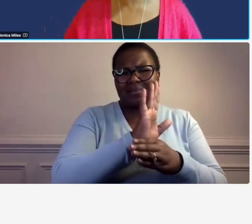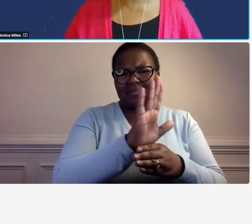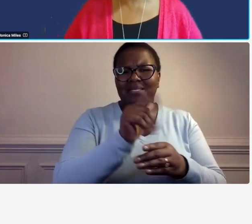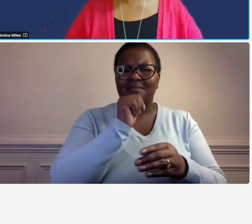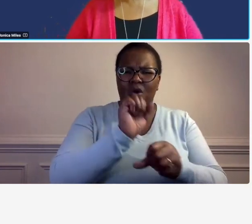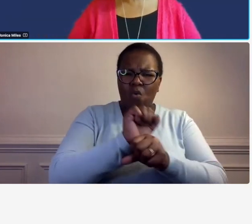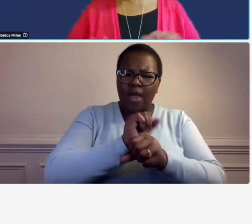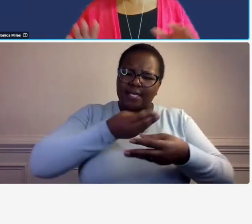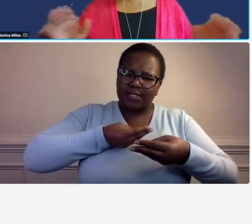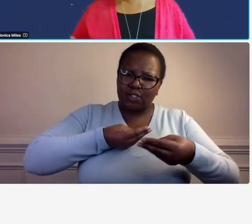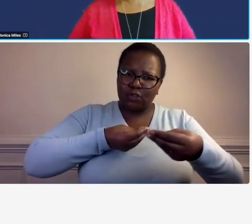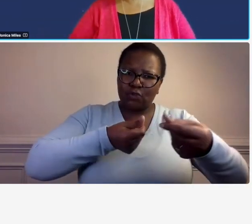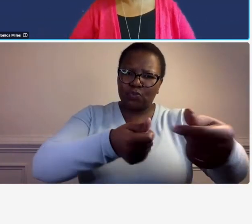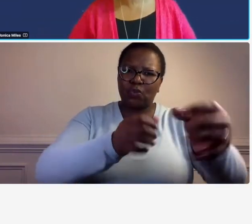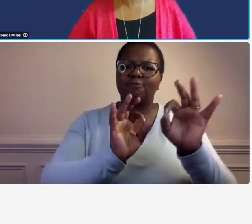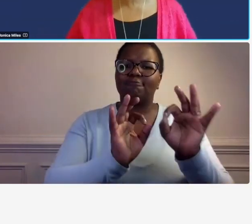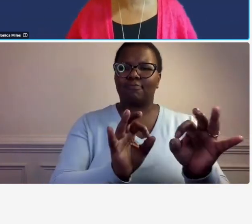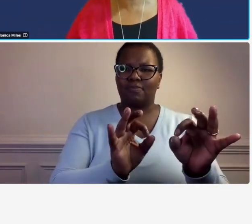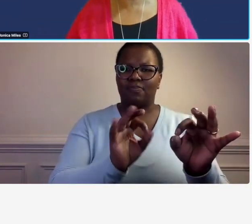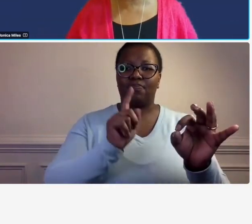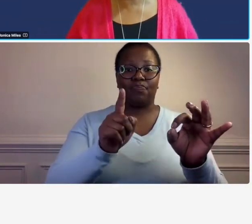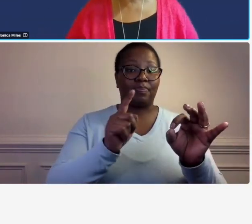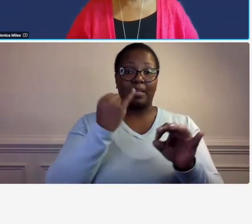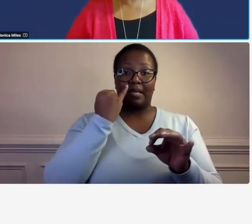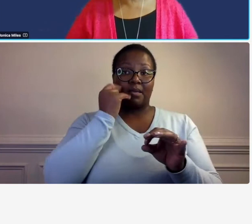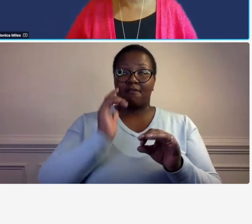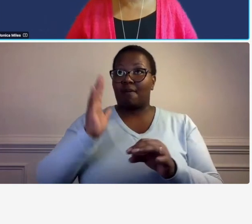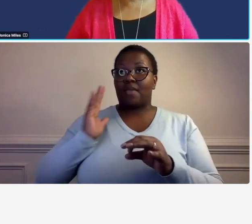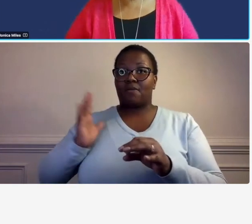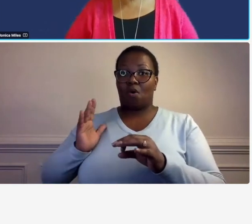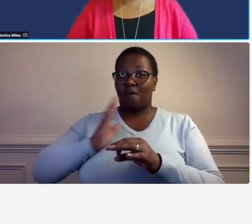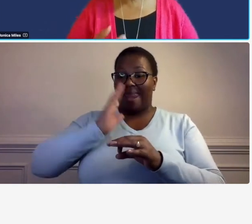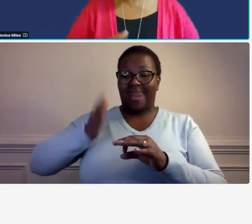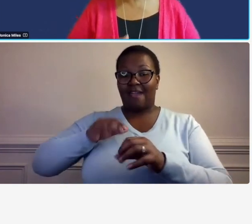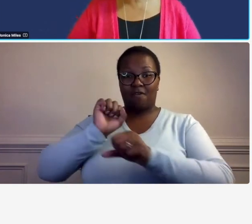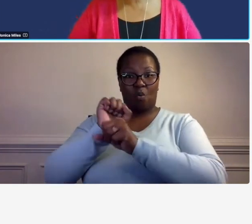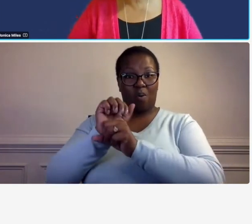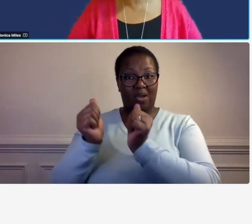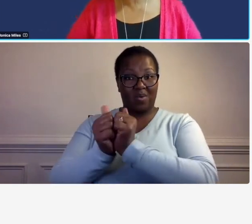company so just on that level if you didn't do business with ddot ever having written policies